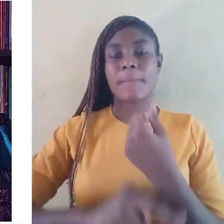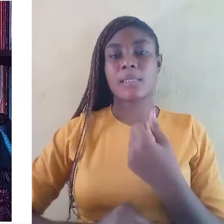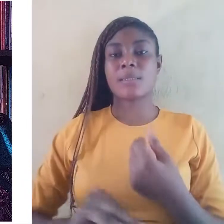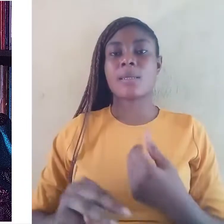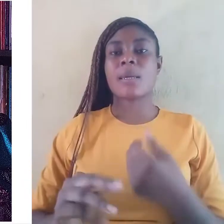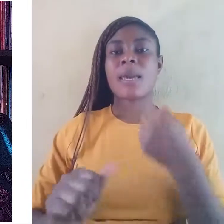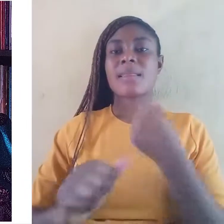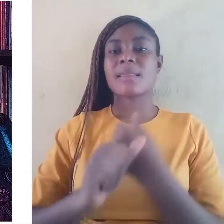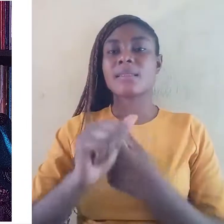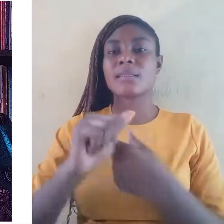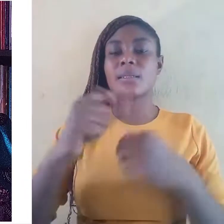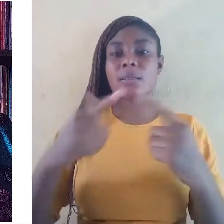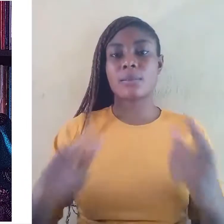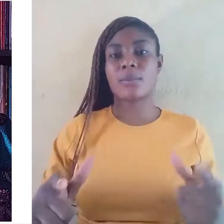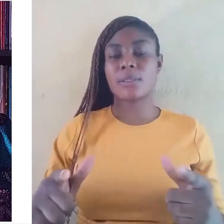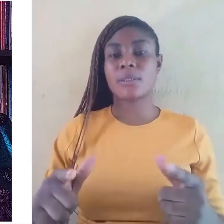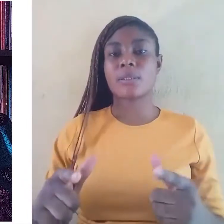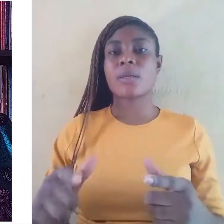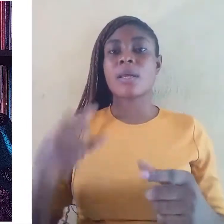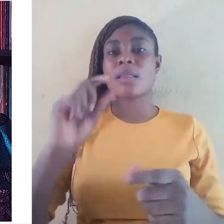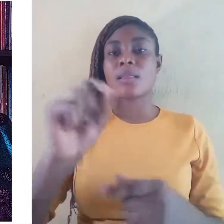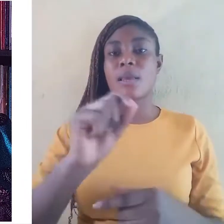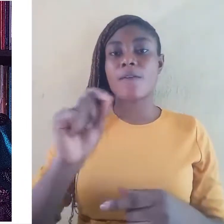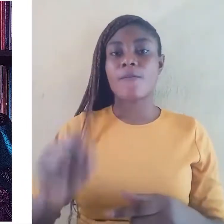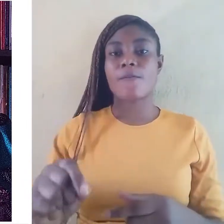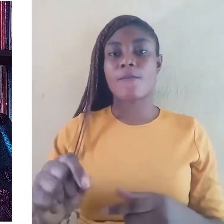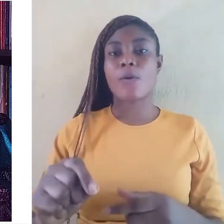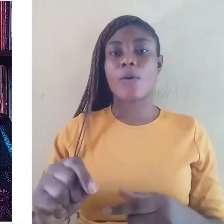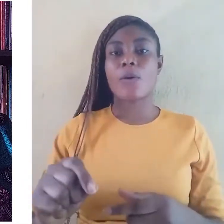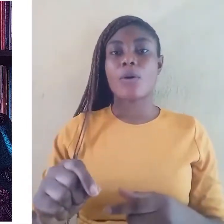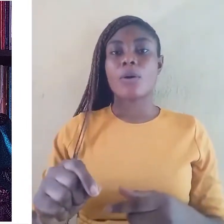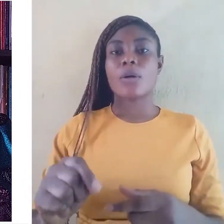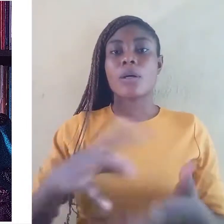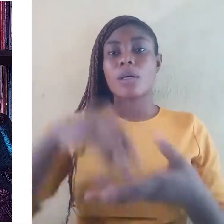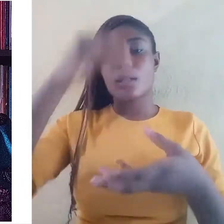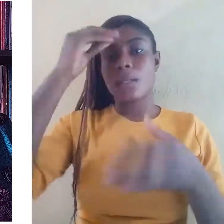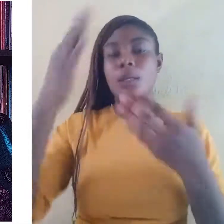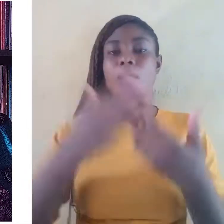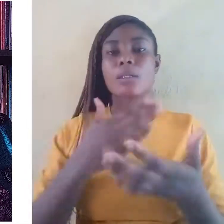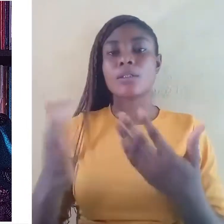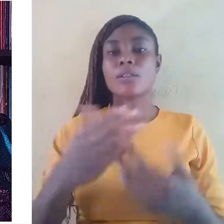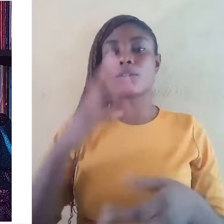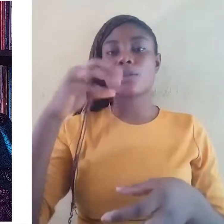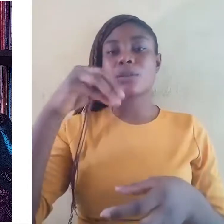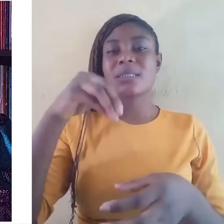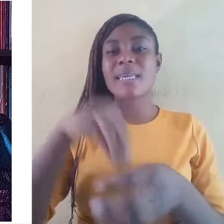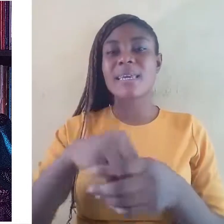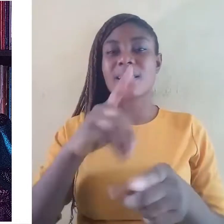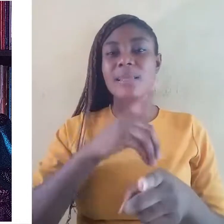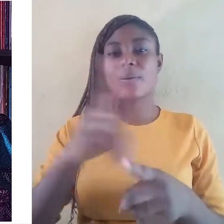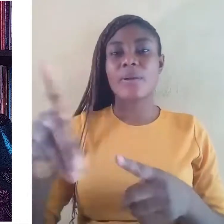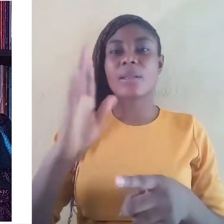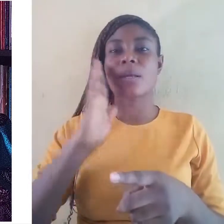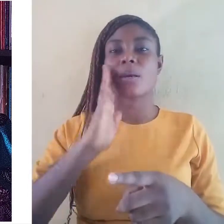Therefore, land issues for indigenous people indirectly would protect language rights.